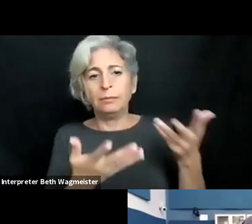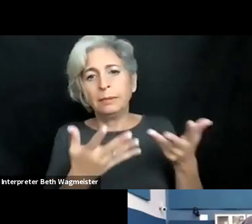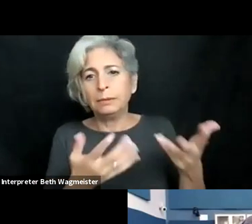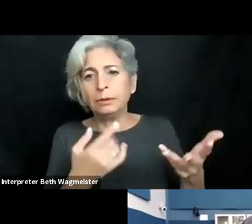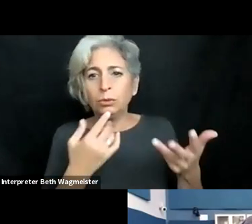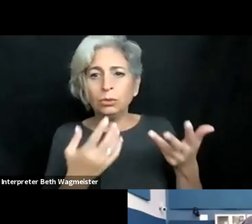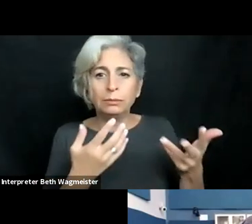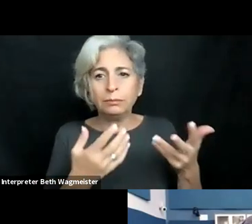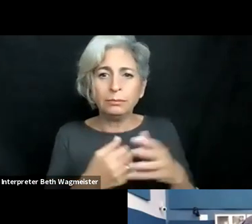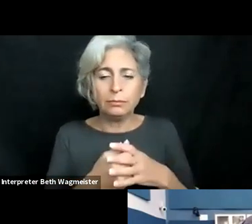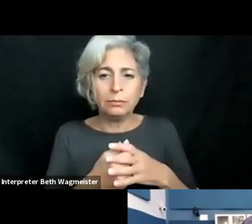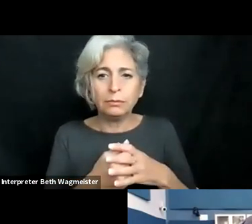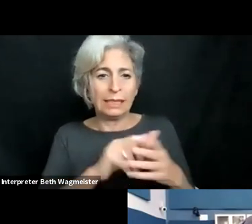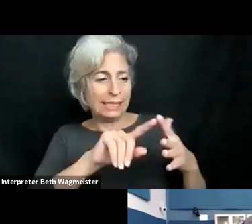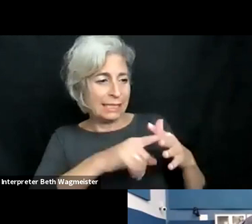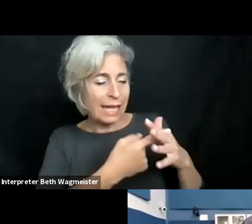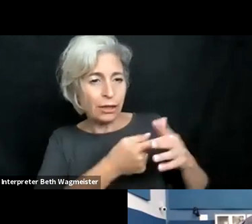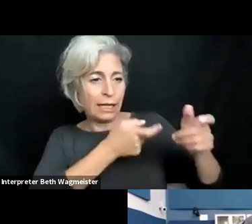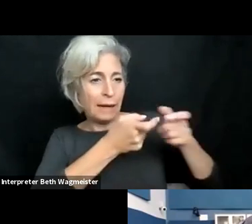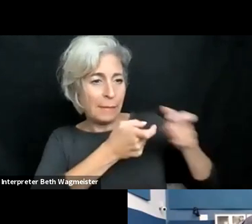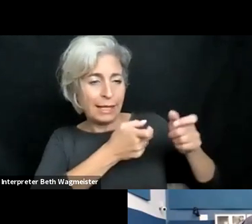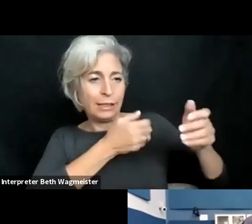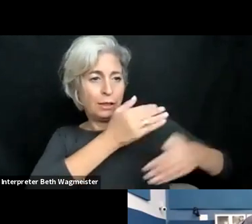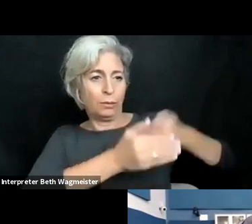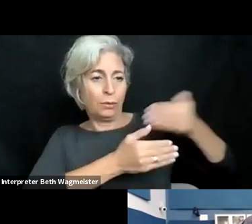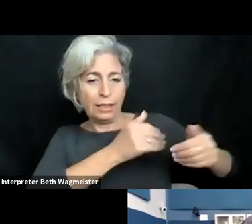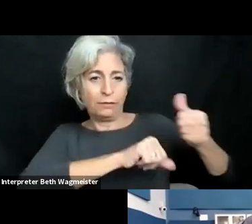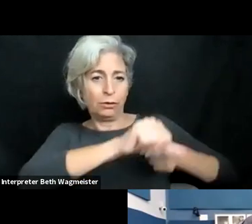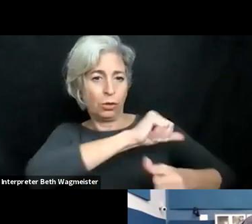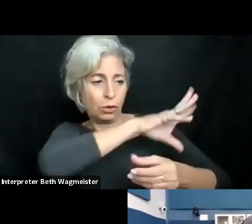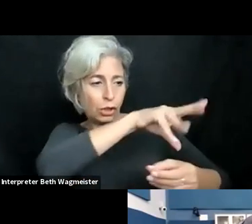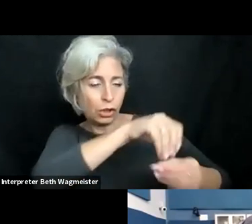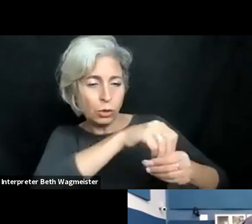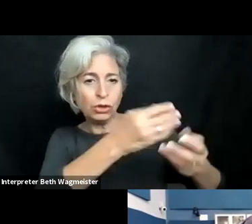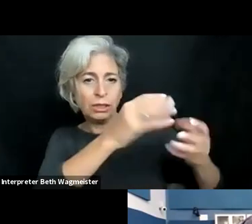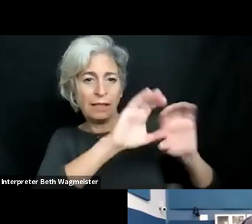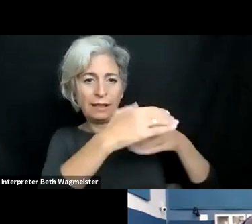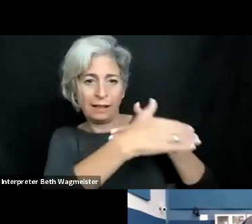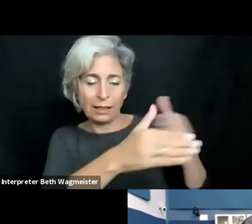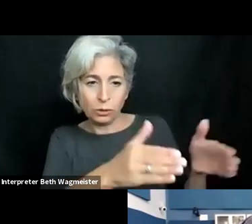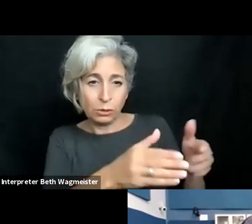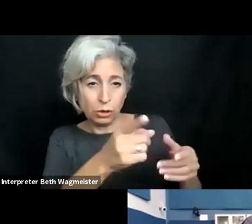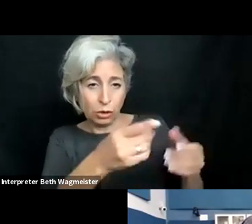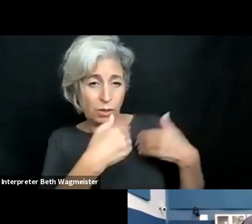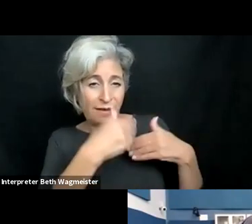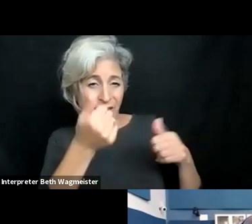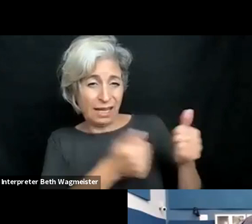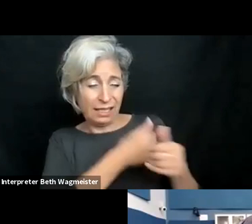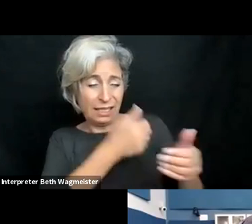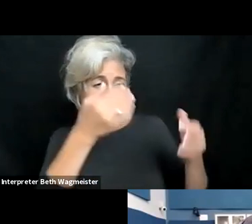key role be it in preparing material, being in terms of so to say starting and managing the